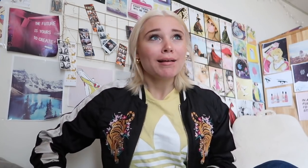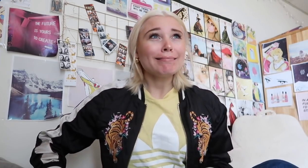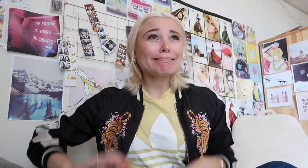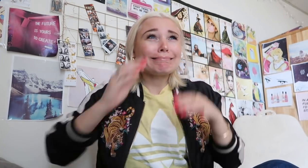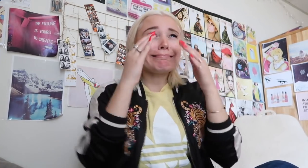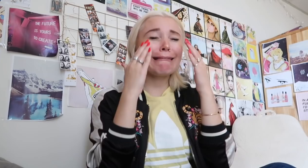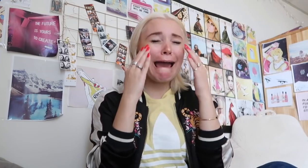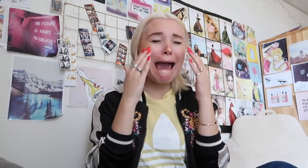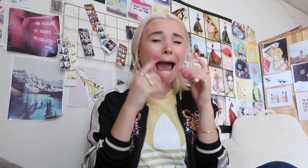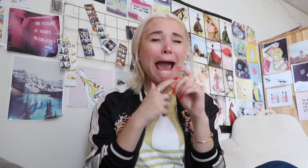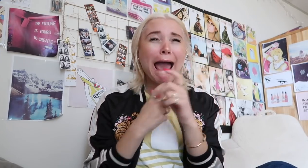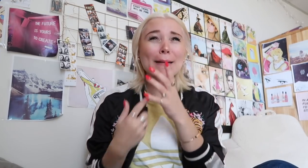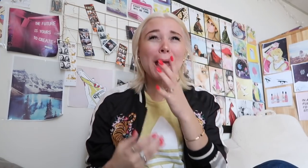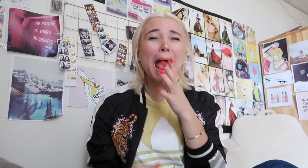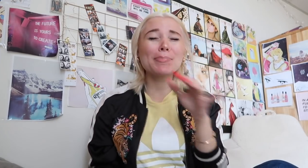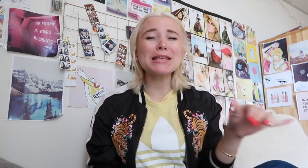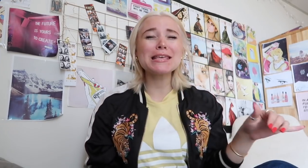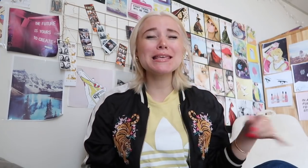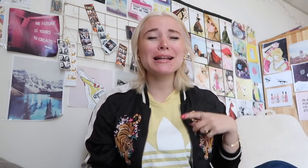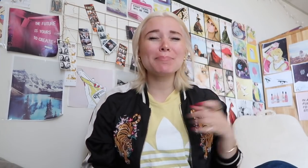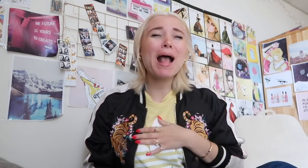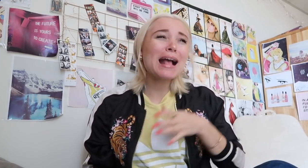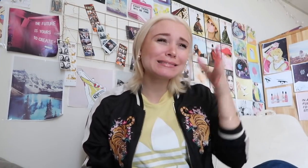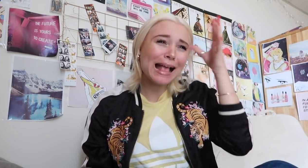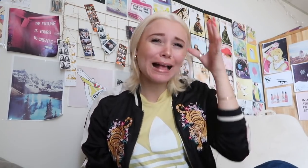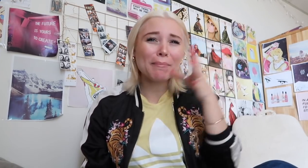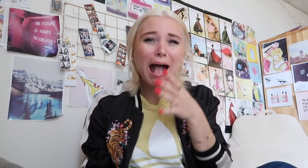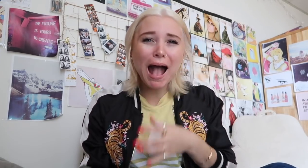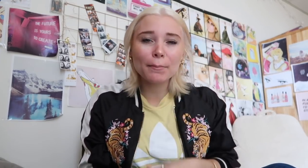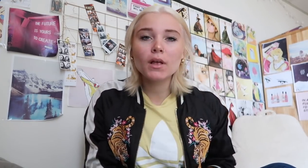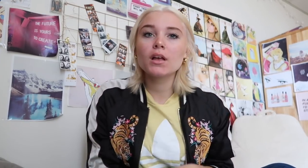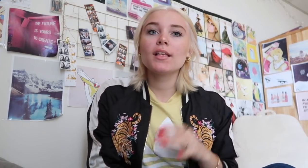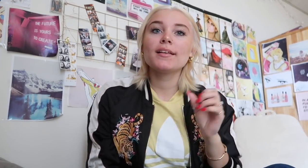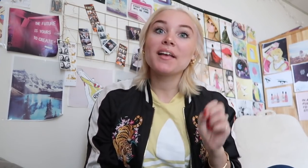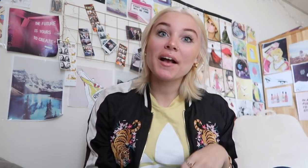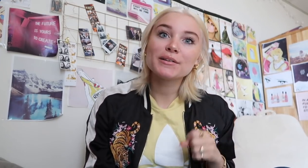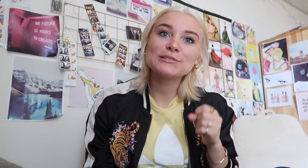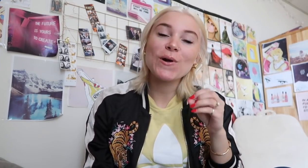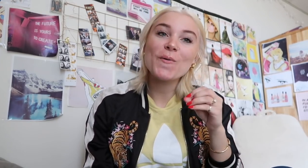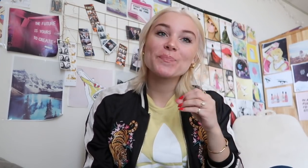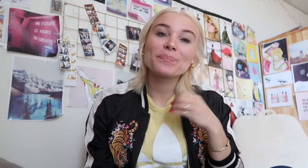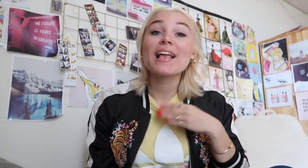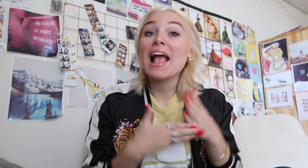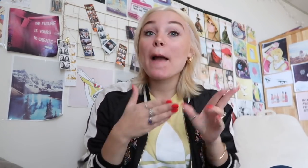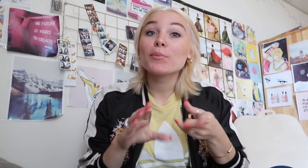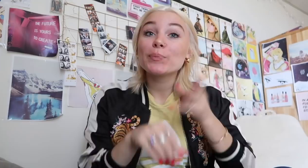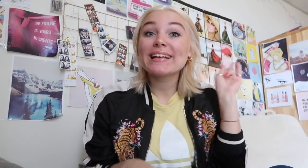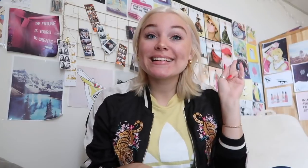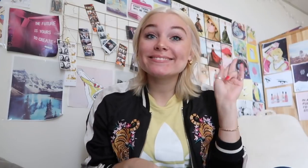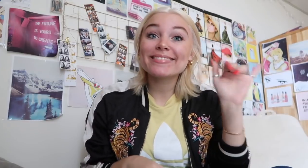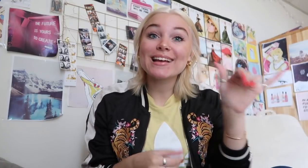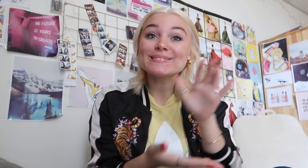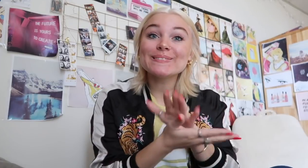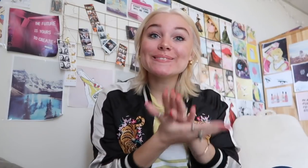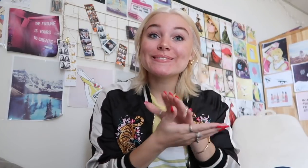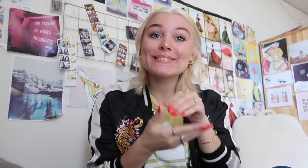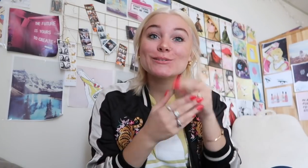I was like I need my mom and dad so yeah I ended up quitting and transfer back to my old school